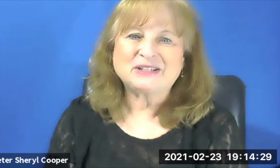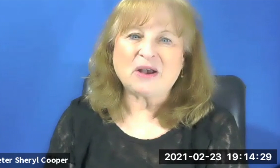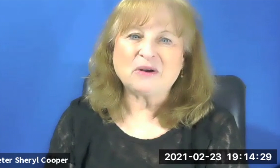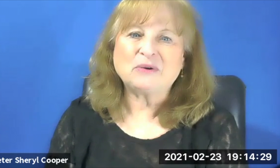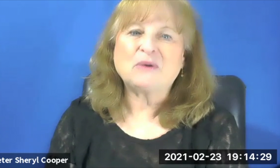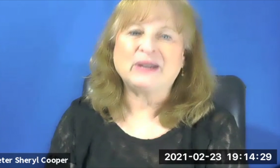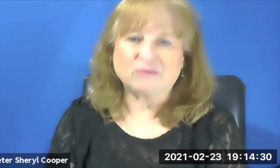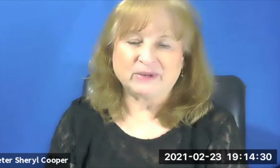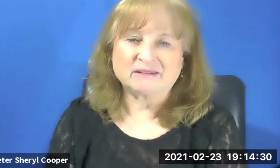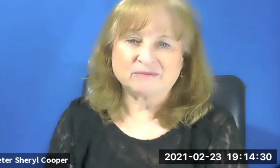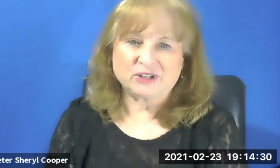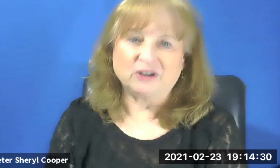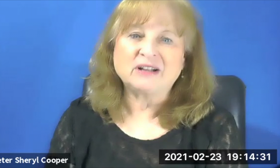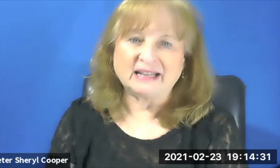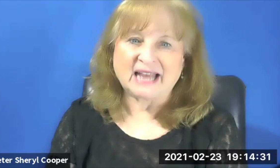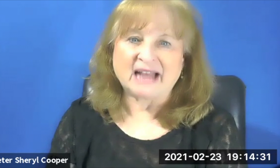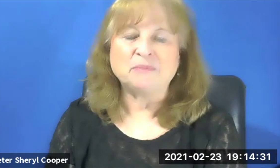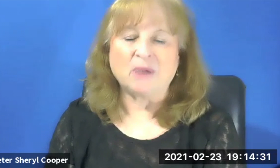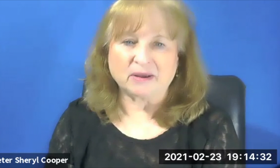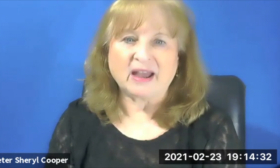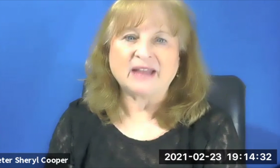So Sheryl contacted Martha and